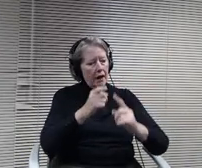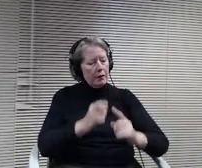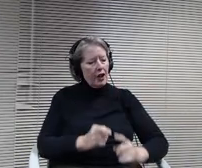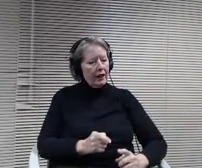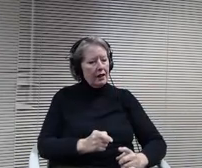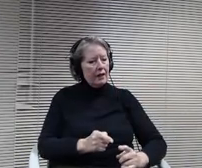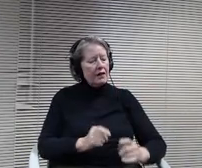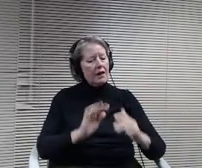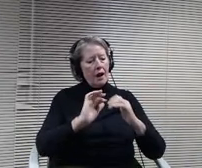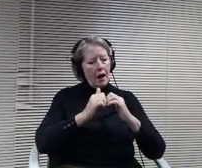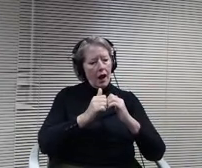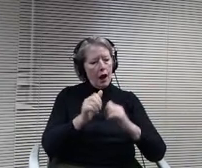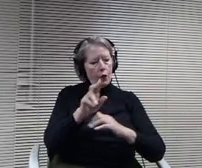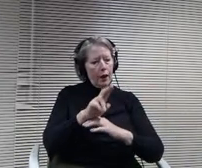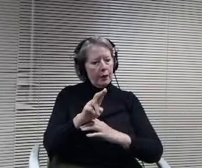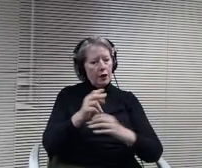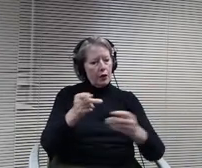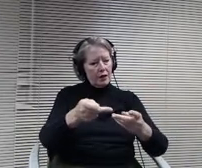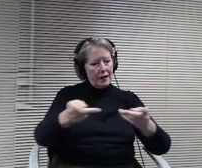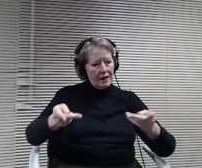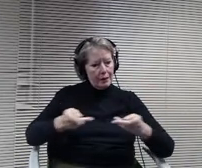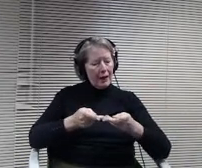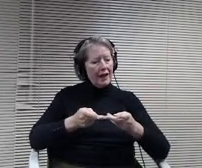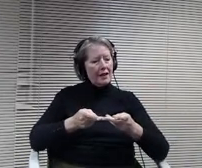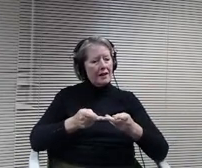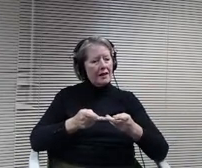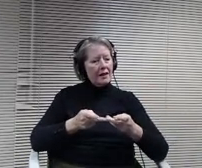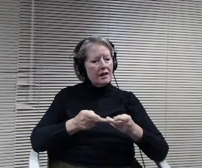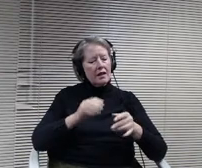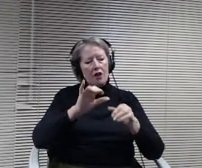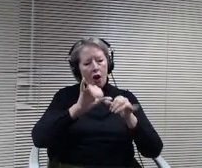would allow us to. The rules of architects engineers describing